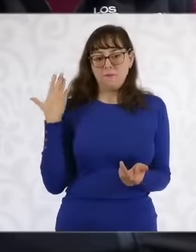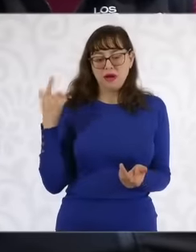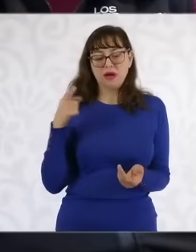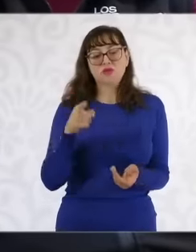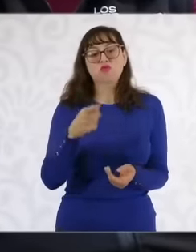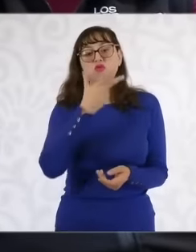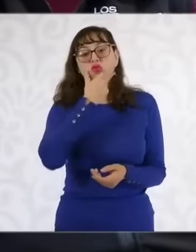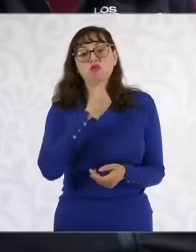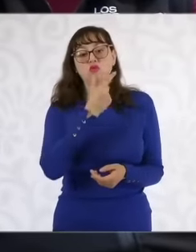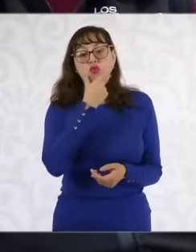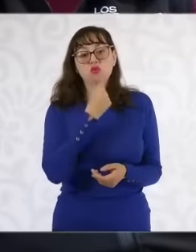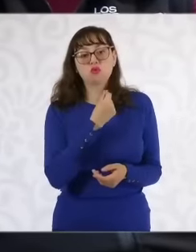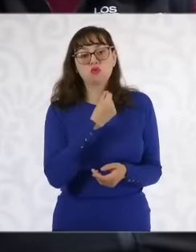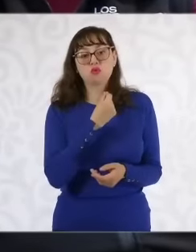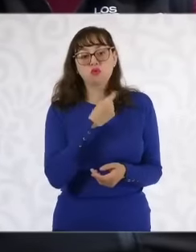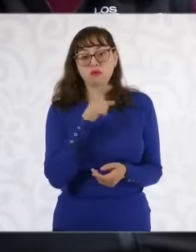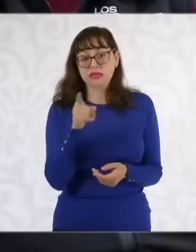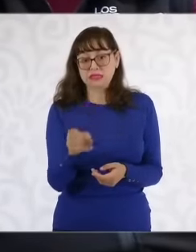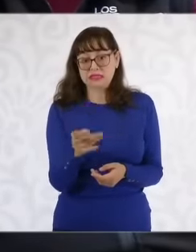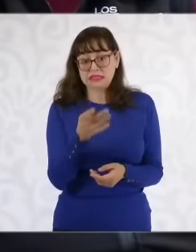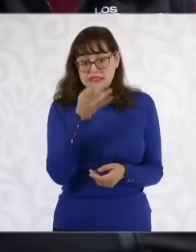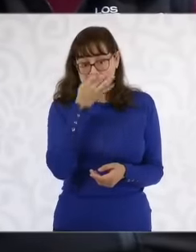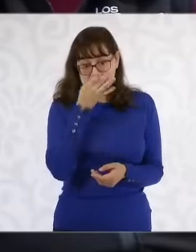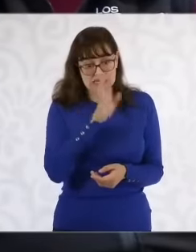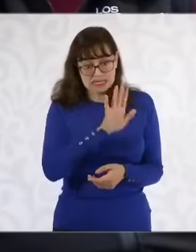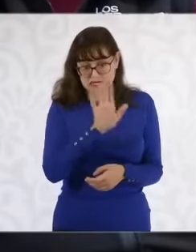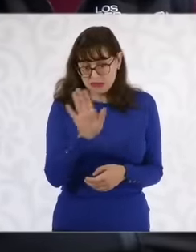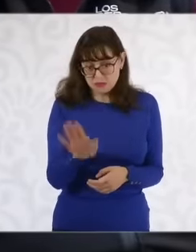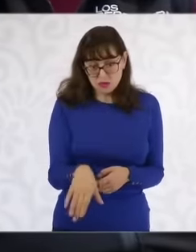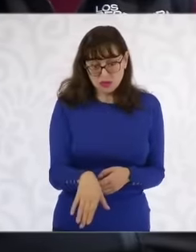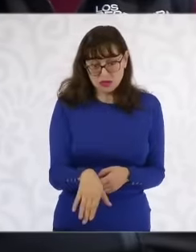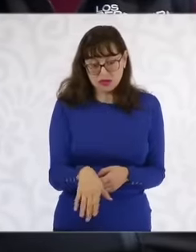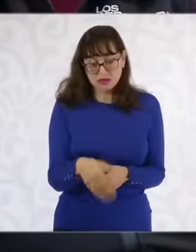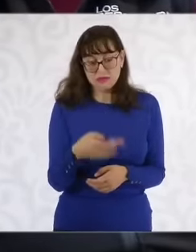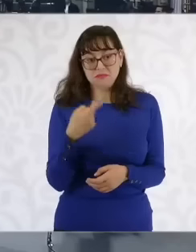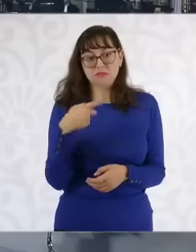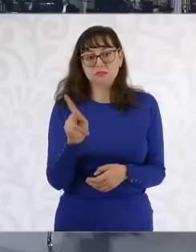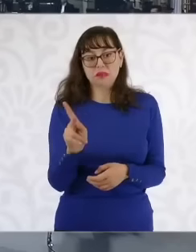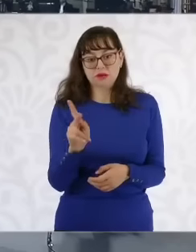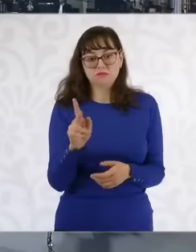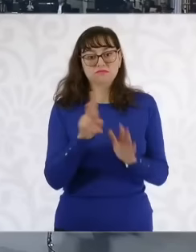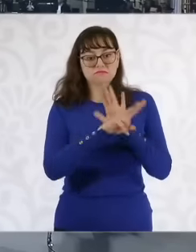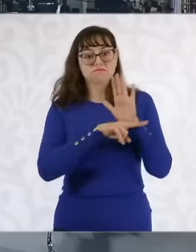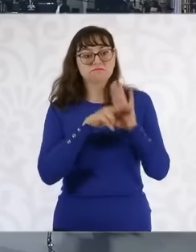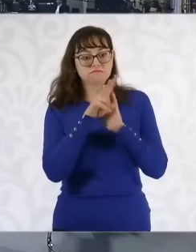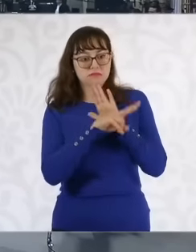could also uh was on the verge of being murdered But we knew because there were videos of How many more cases